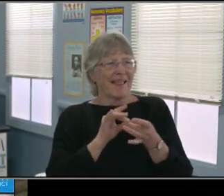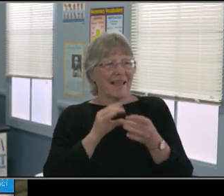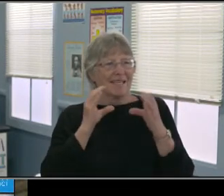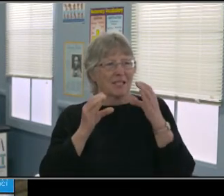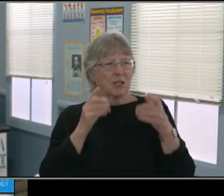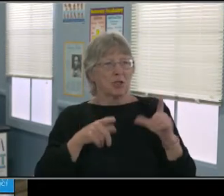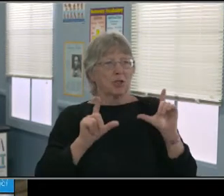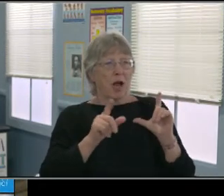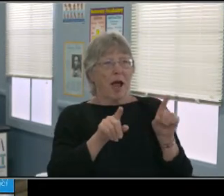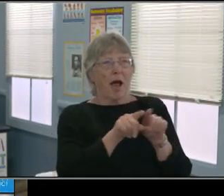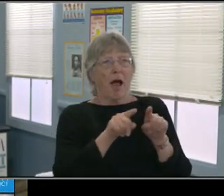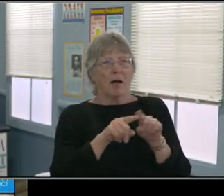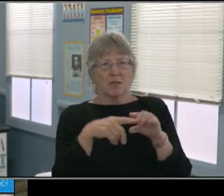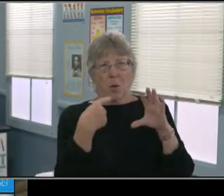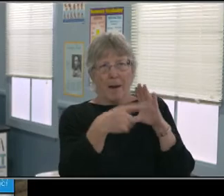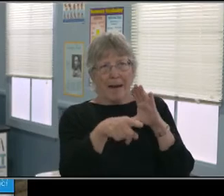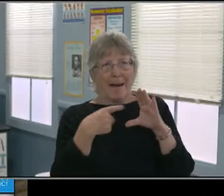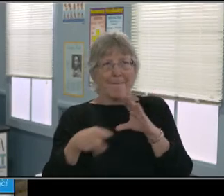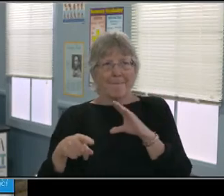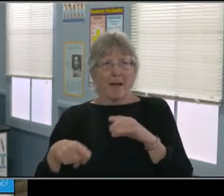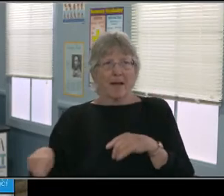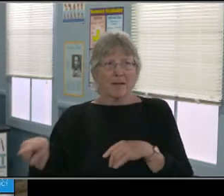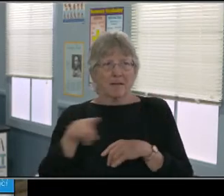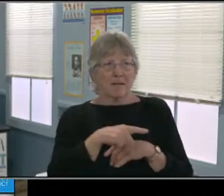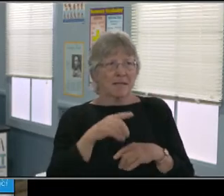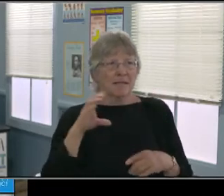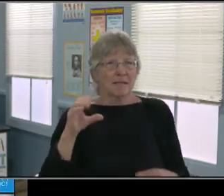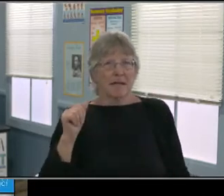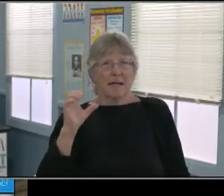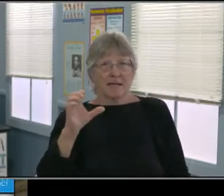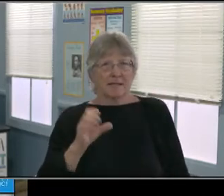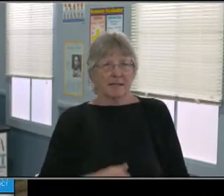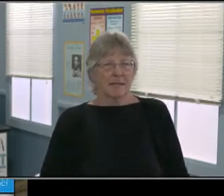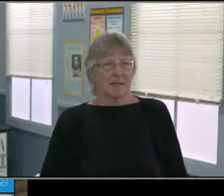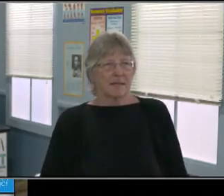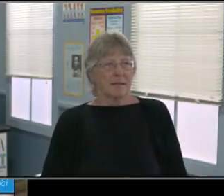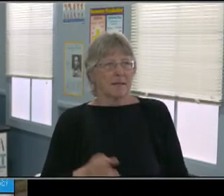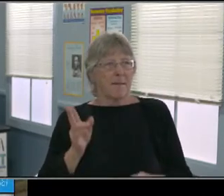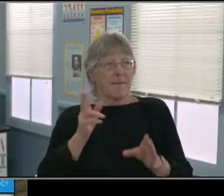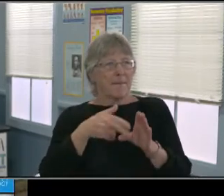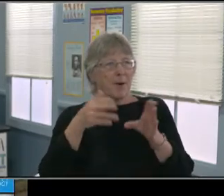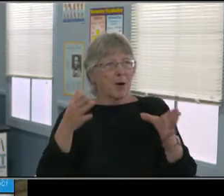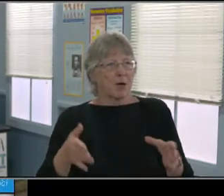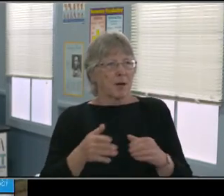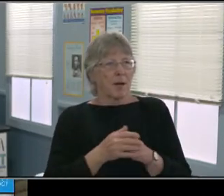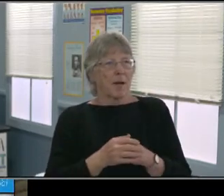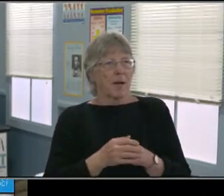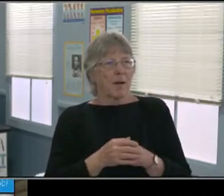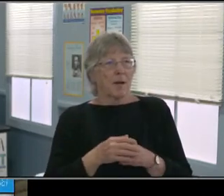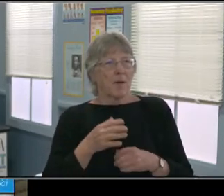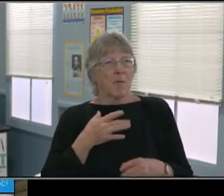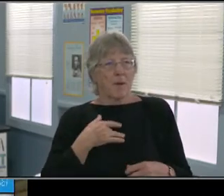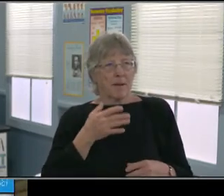not just academically and talking about IP's and the bills and listening which is very important